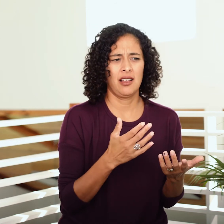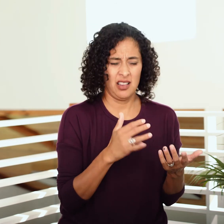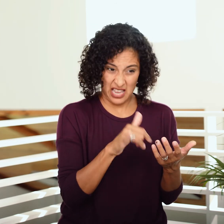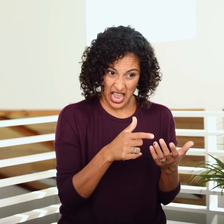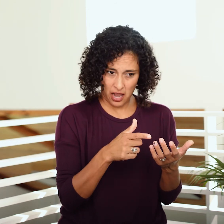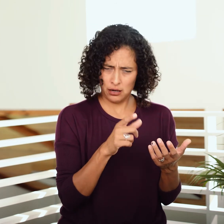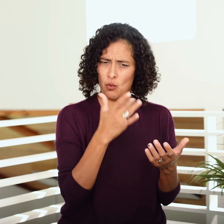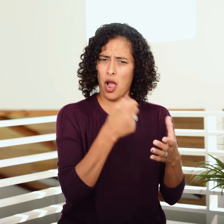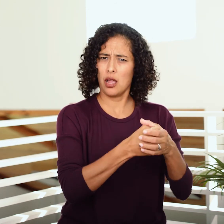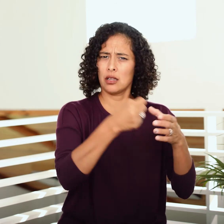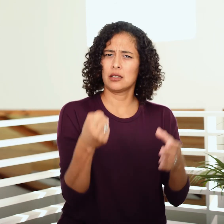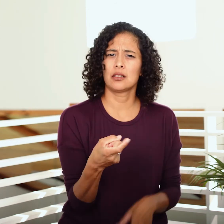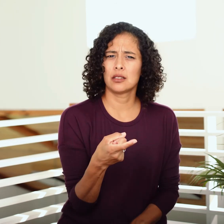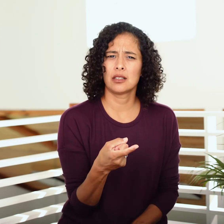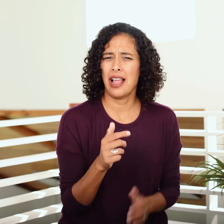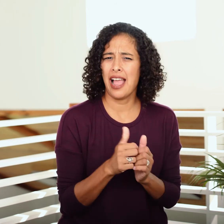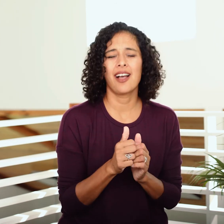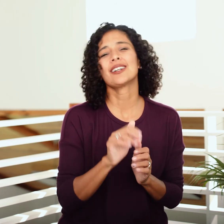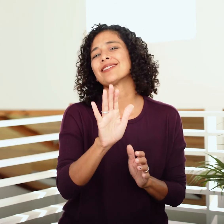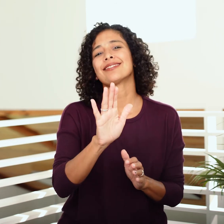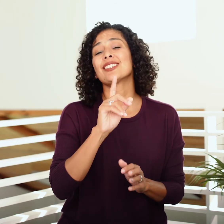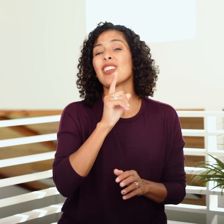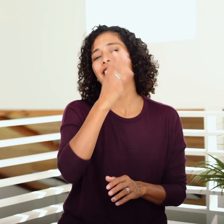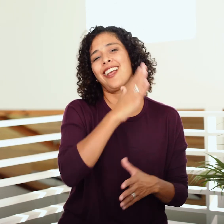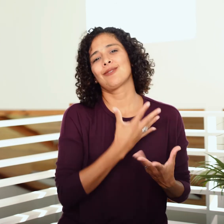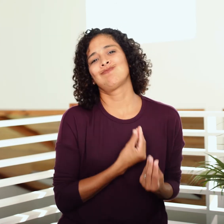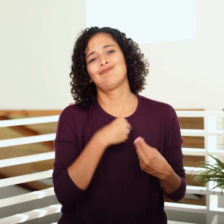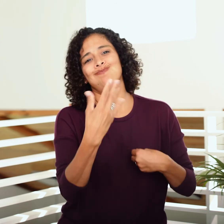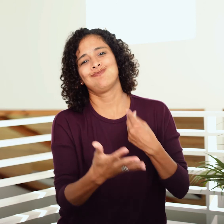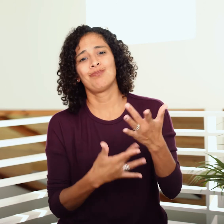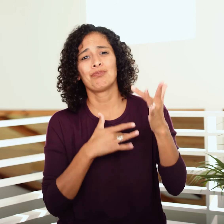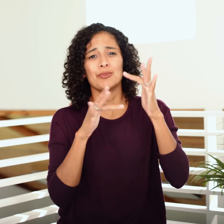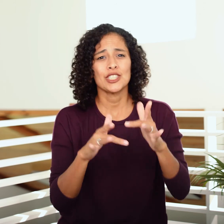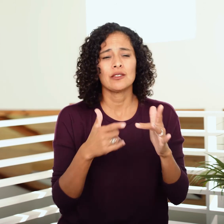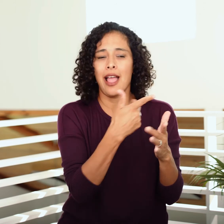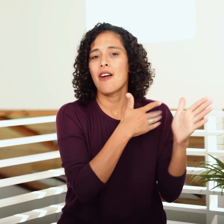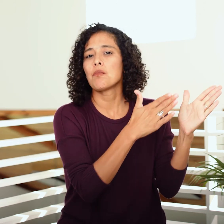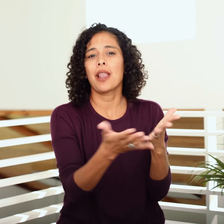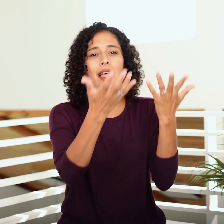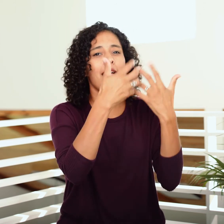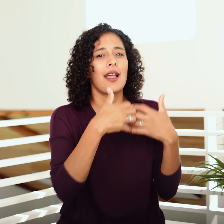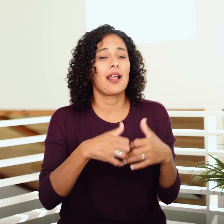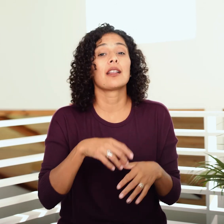They’ve done nothing to be set apart like this. This is just God’s generous, merciful plan, and He’s been working it out all along.